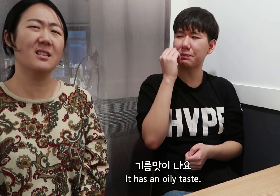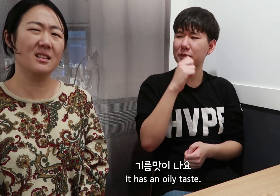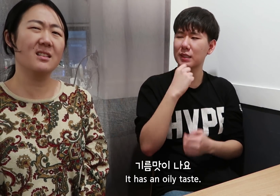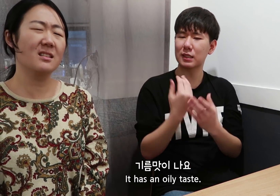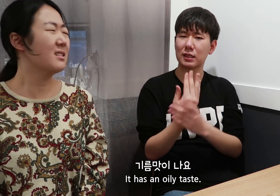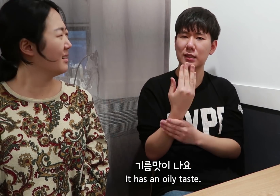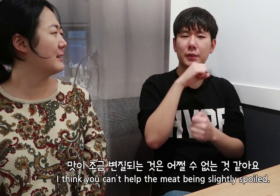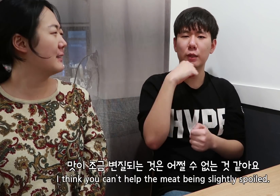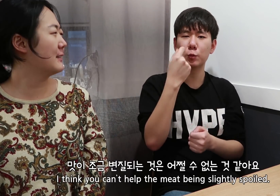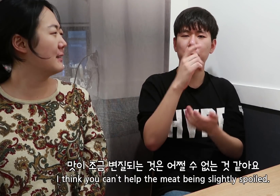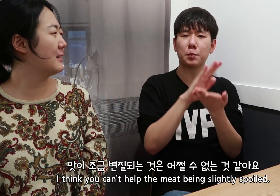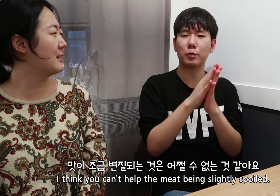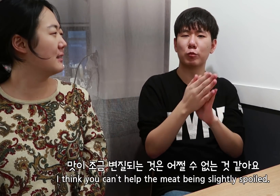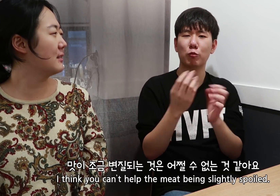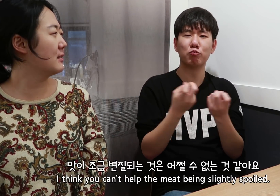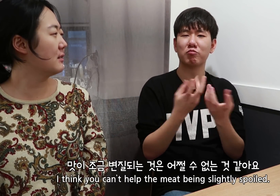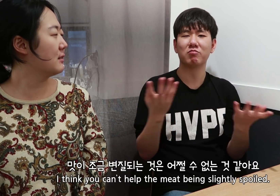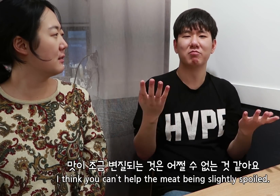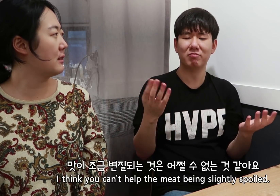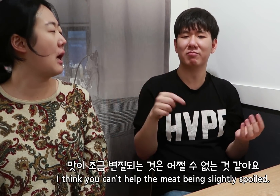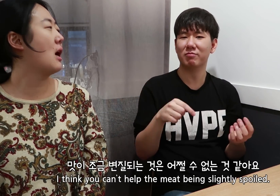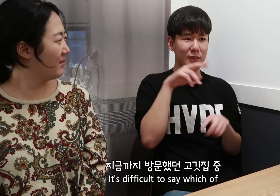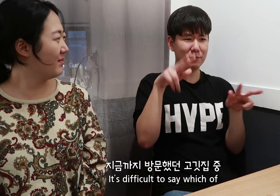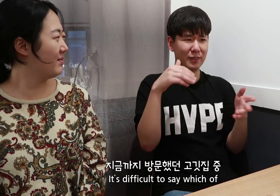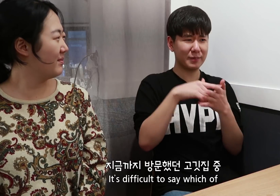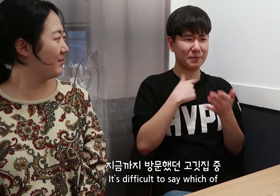It has an oily taste. I think you can’t help the meat being slightly spoiled.